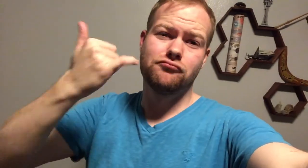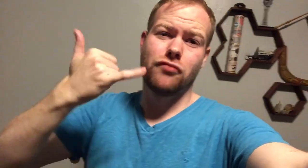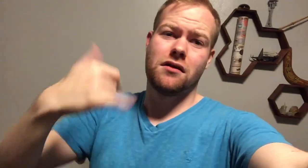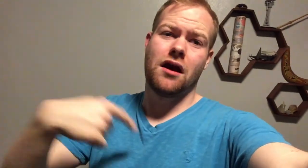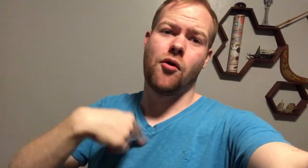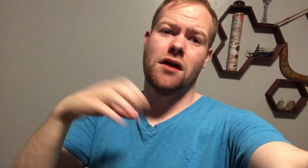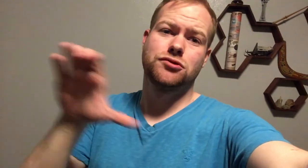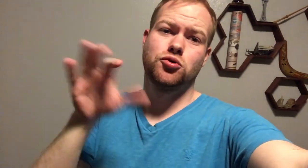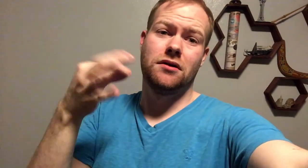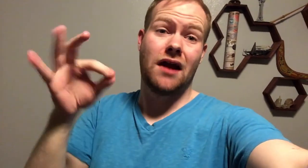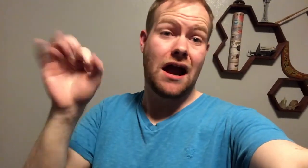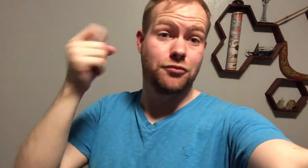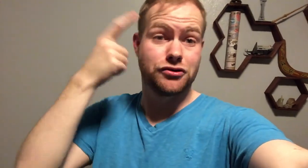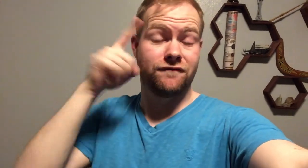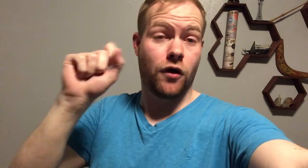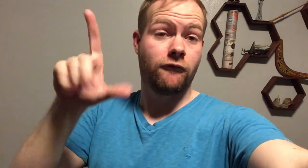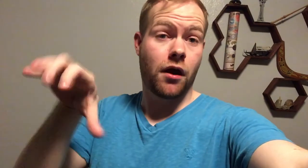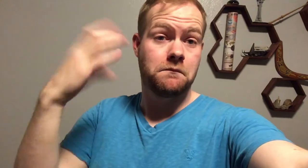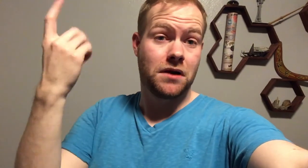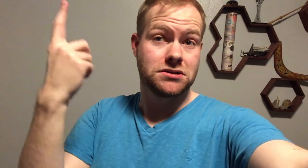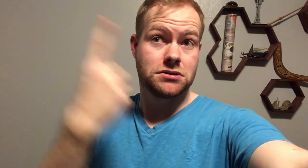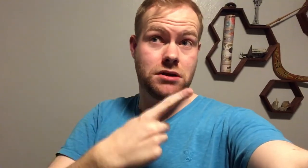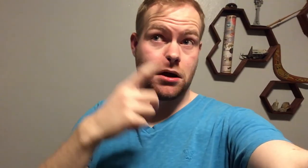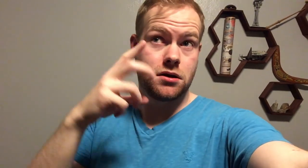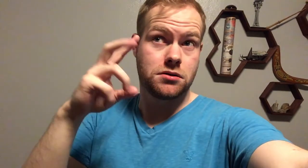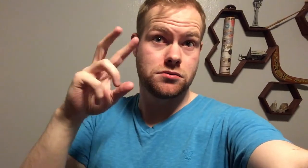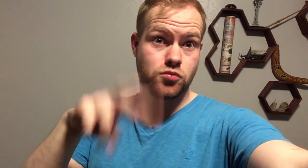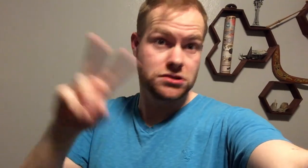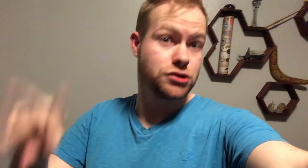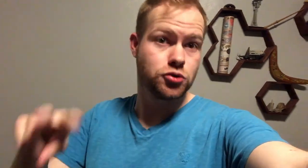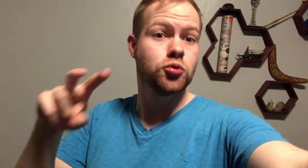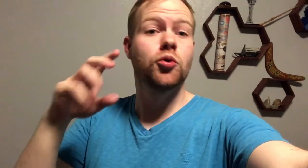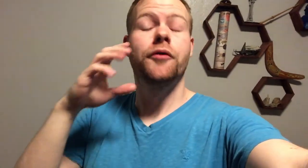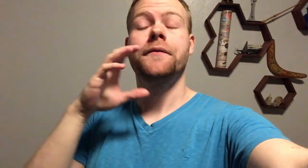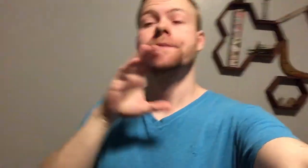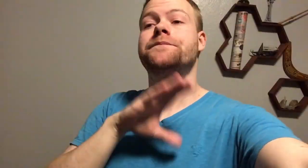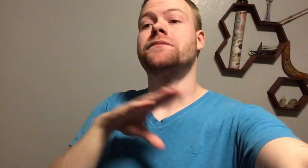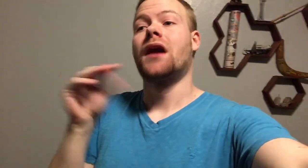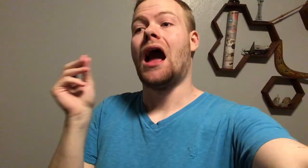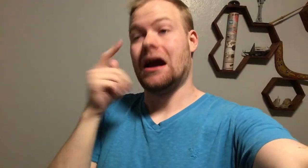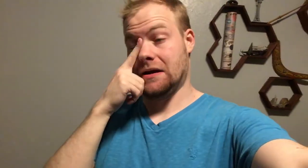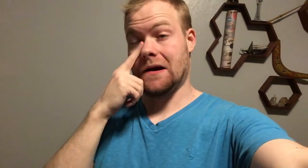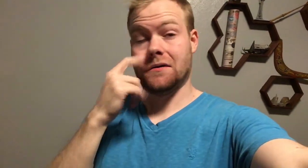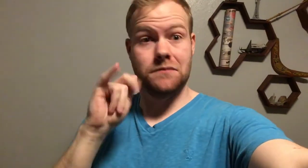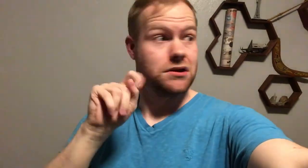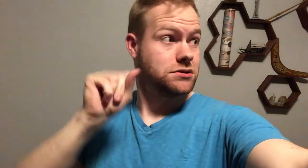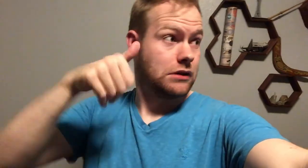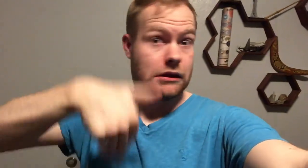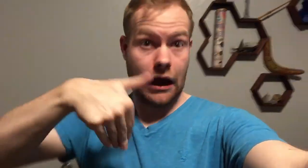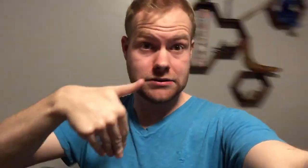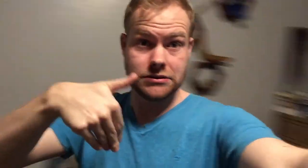Right now, I'm doing the captions for Vlogmas day...22. And it's night.